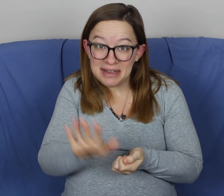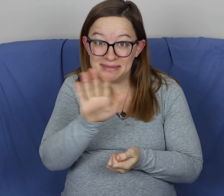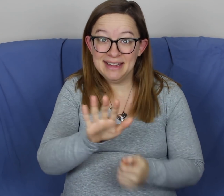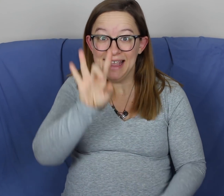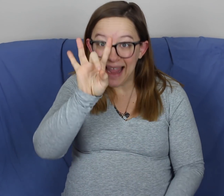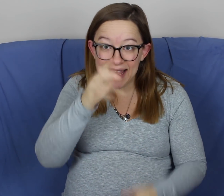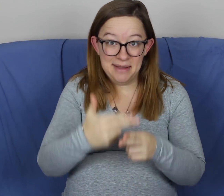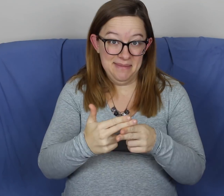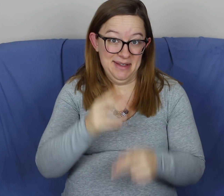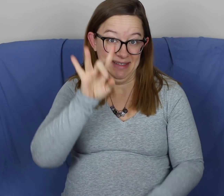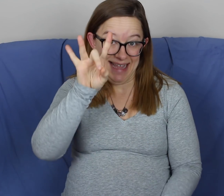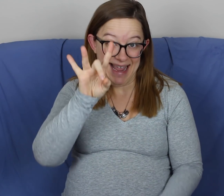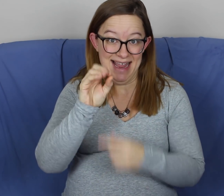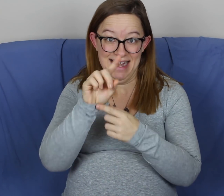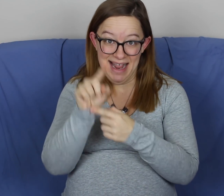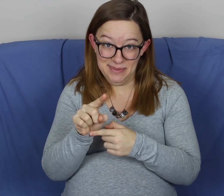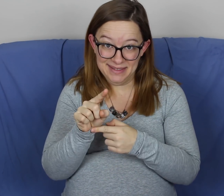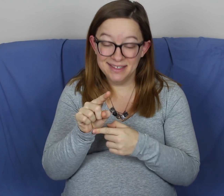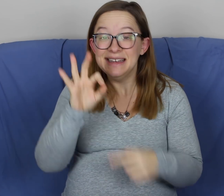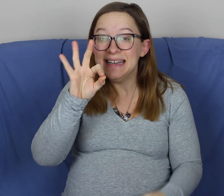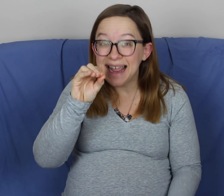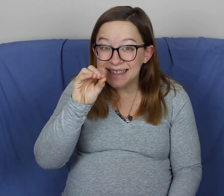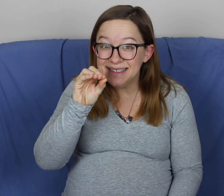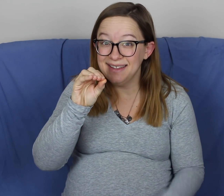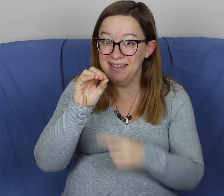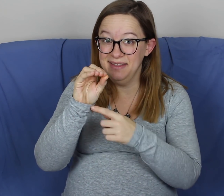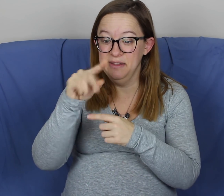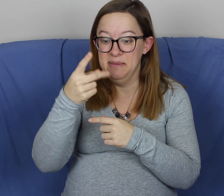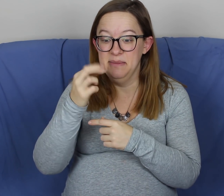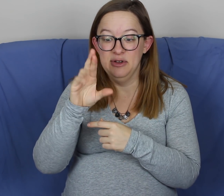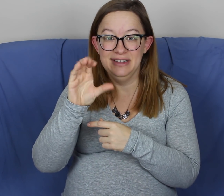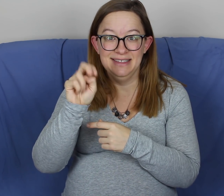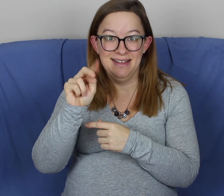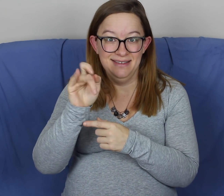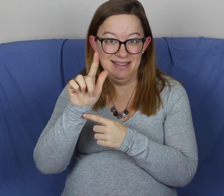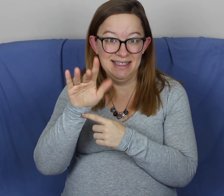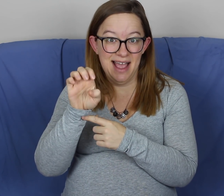"Actually the baby is approximately 8 pounds, 8 oz." In the 90th percentile.